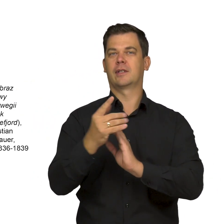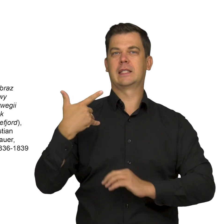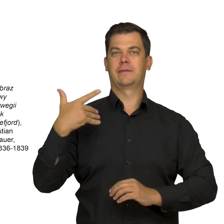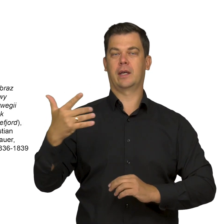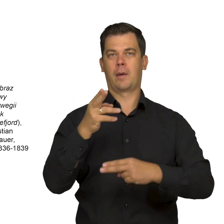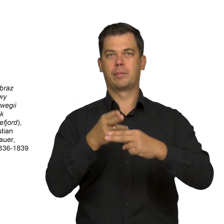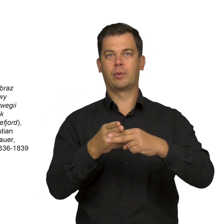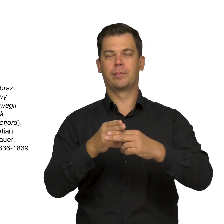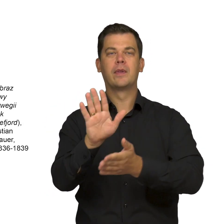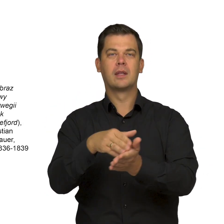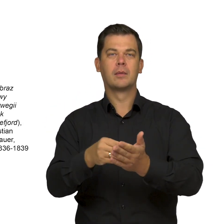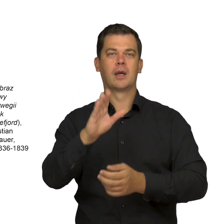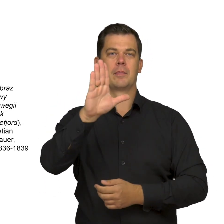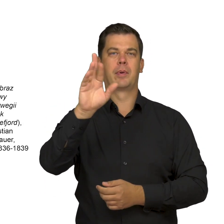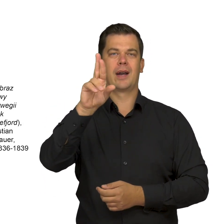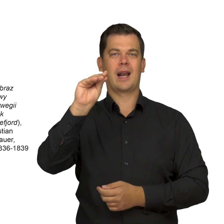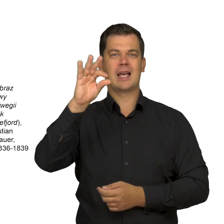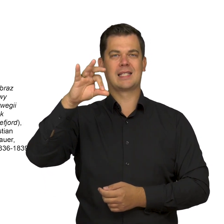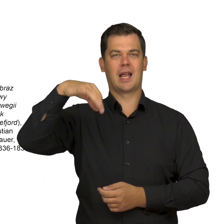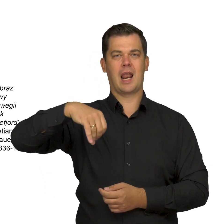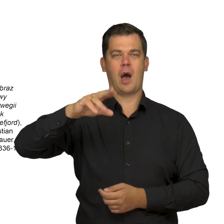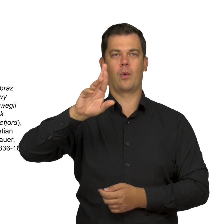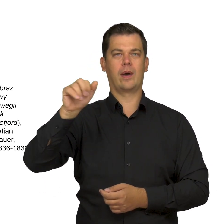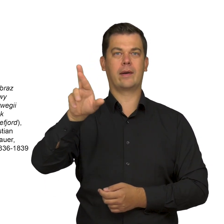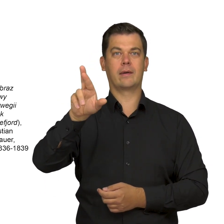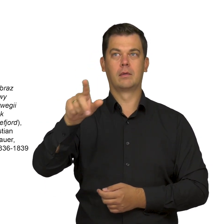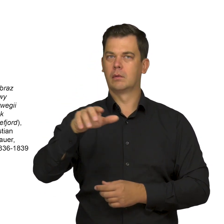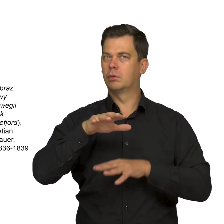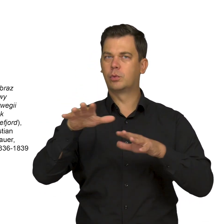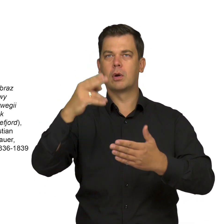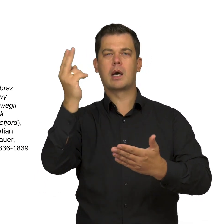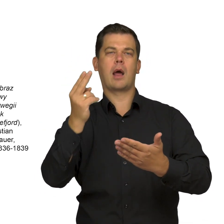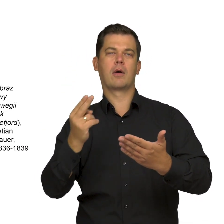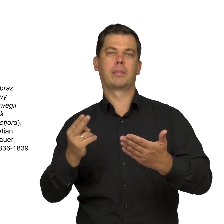Chrystian Breslauer left behind a number of landscapes,